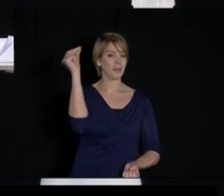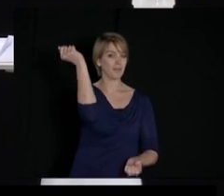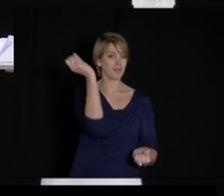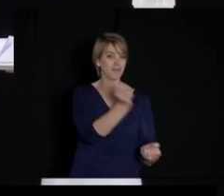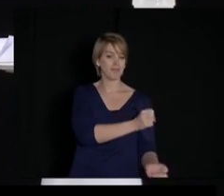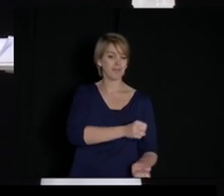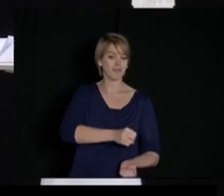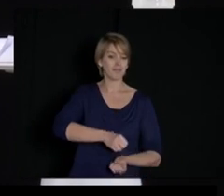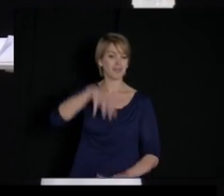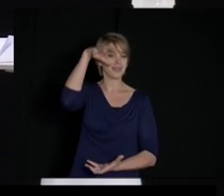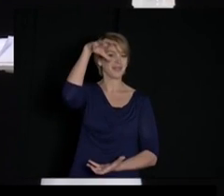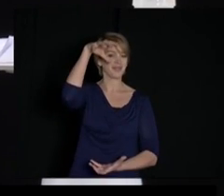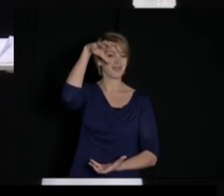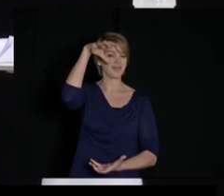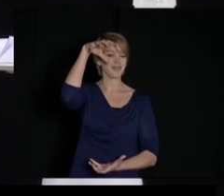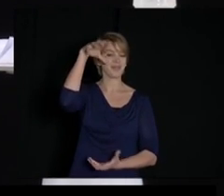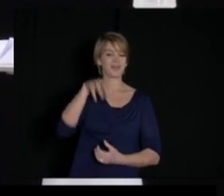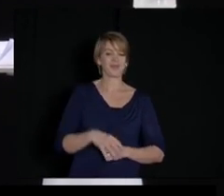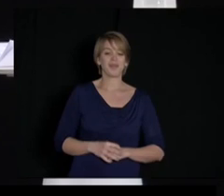And now, I'm in Paris!